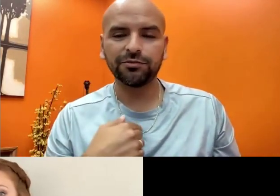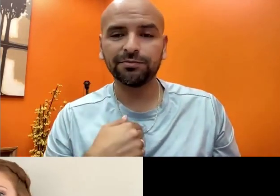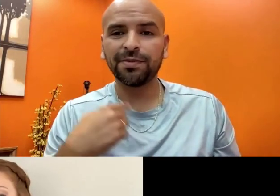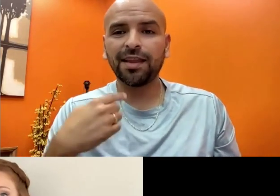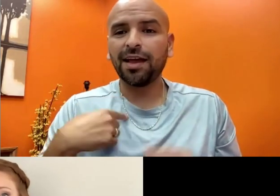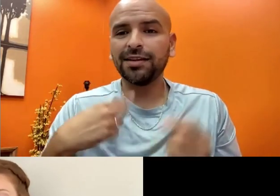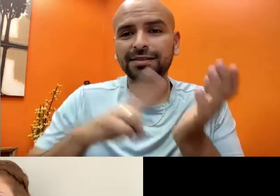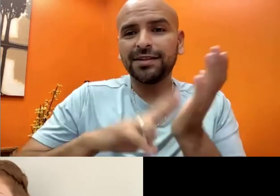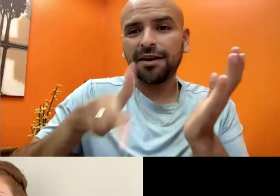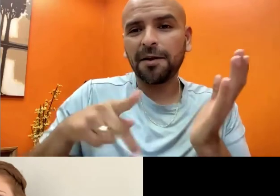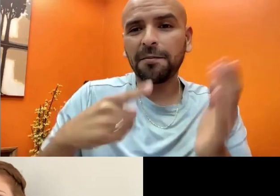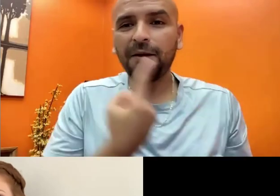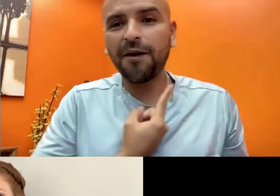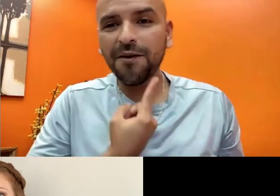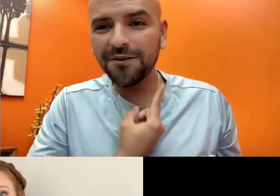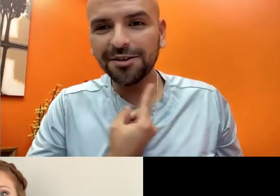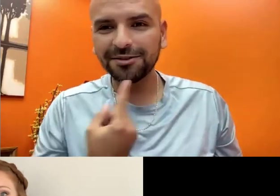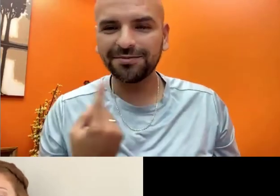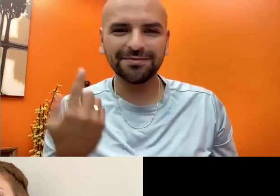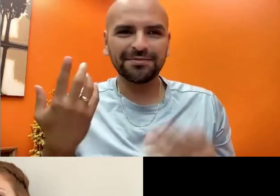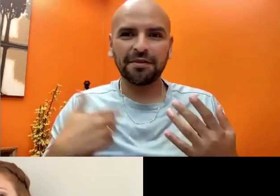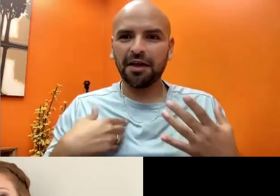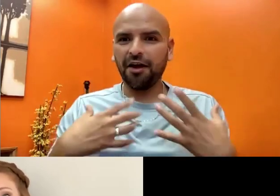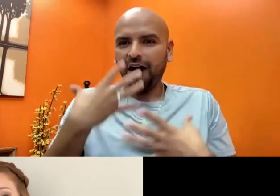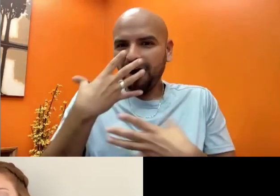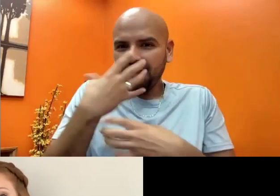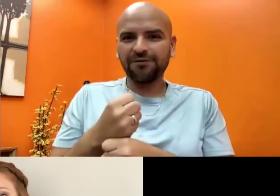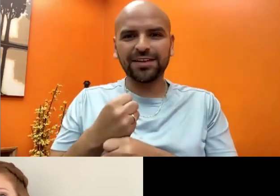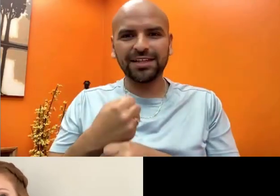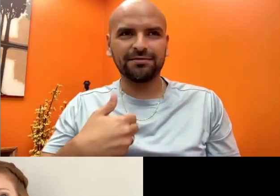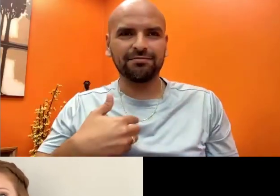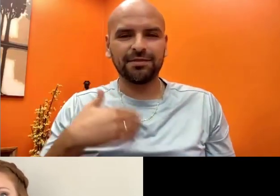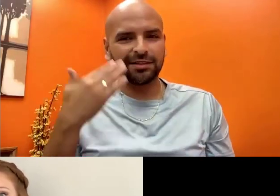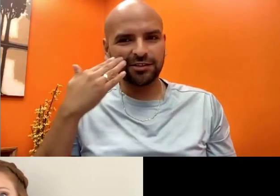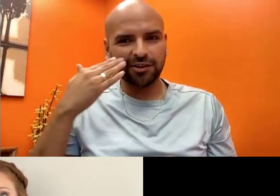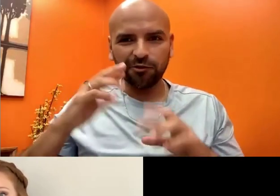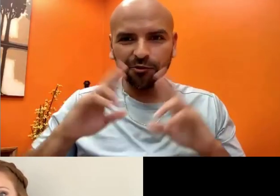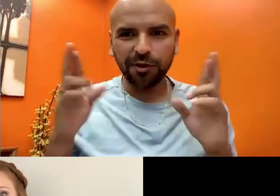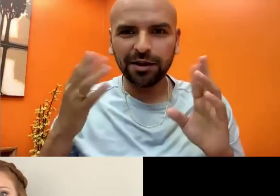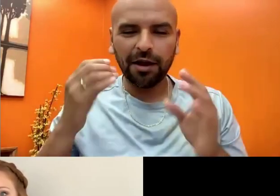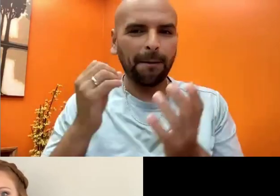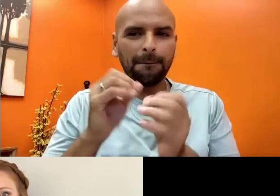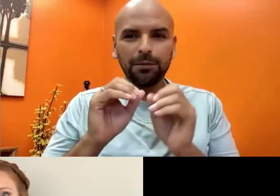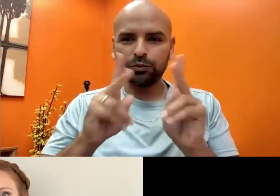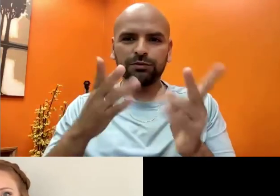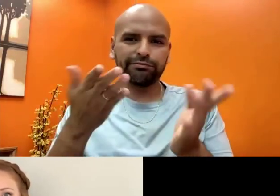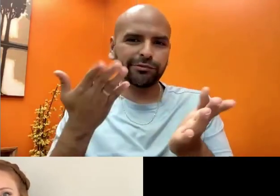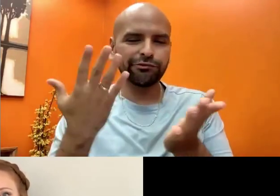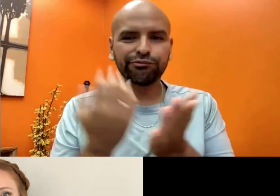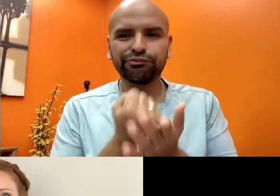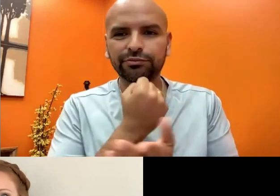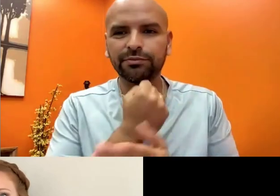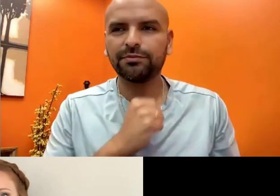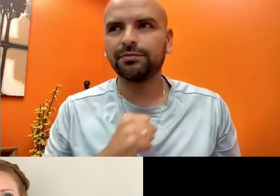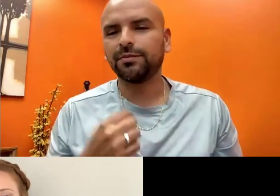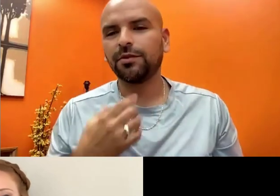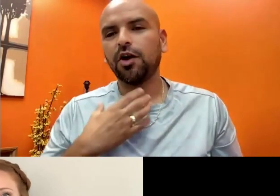You can do something with your family and I signed up for one myself. And you know, I just felt like it was a